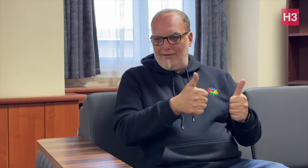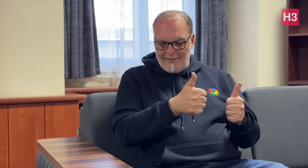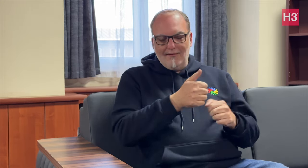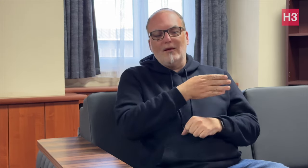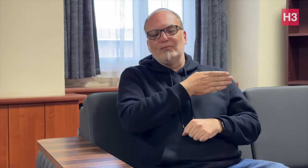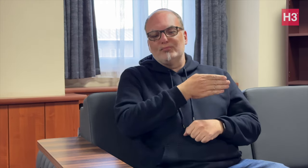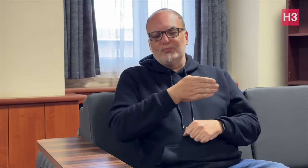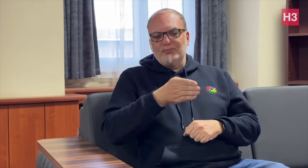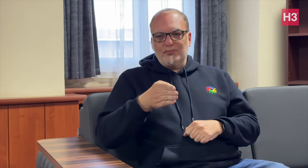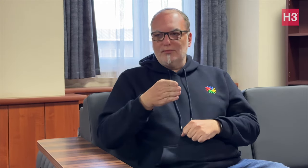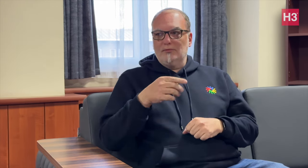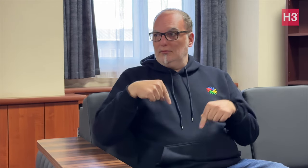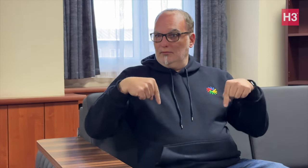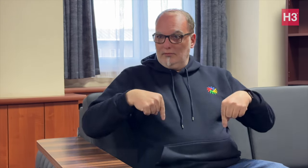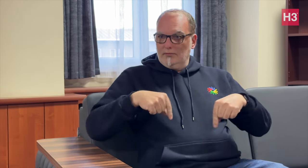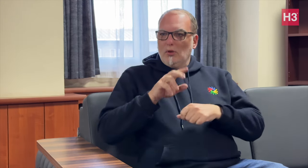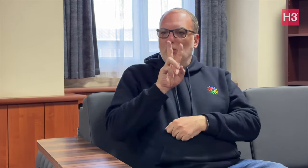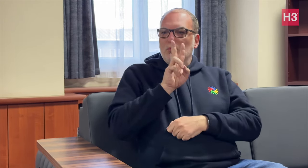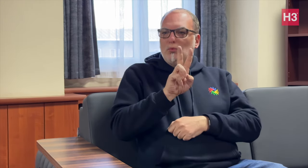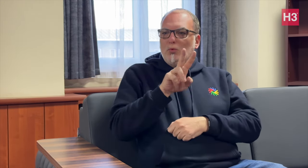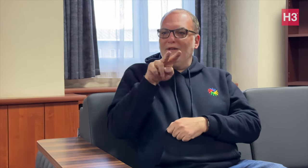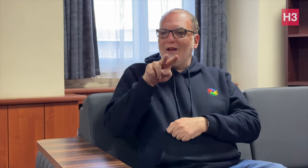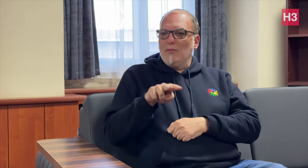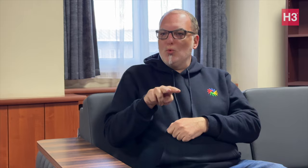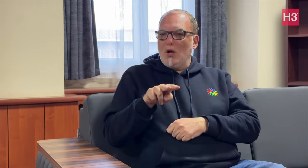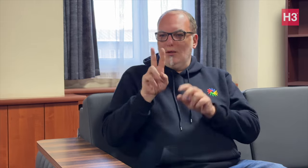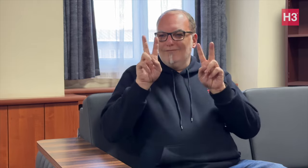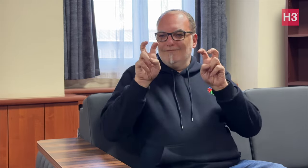canceled. February 2nd was the last day of registration with official